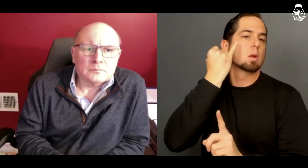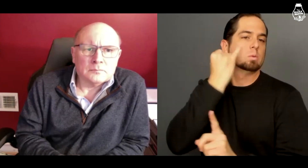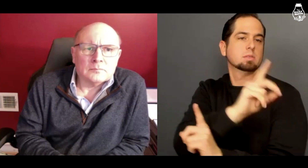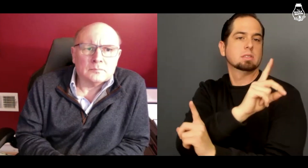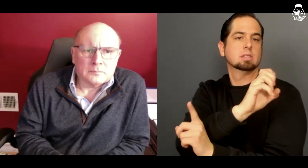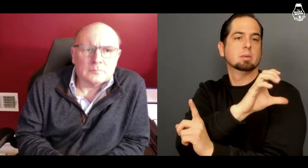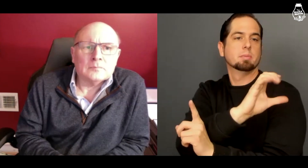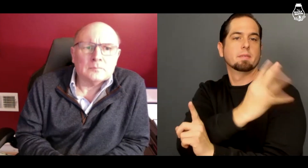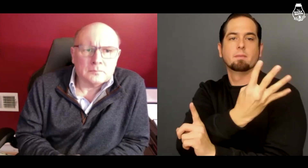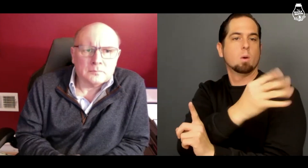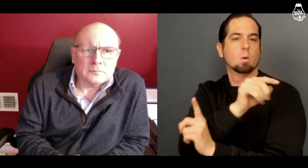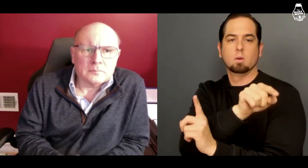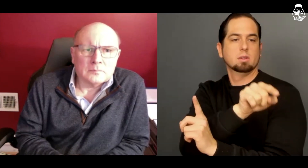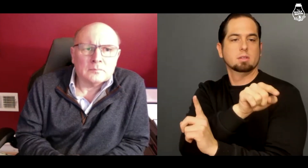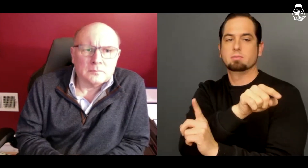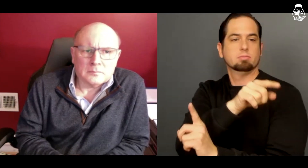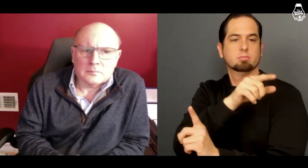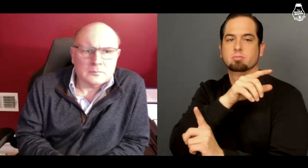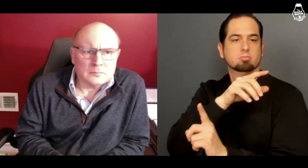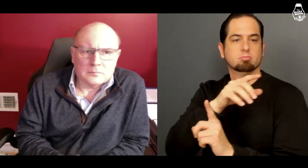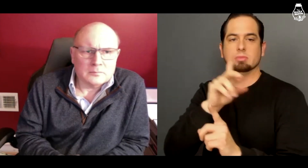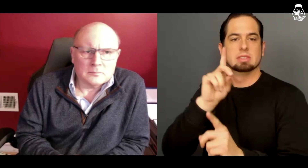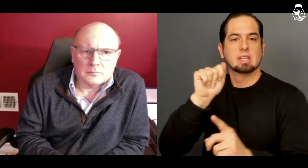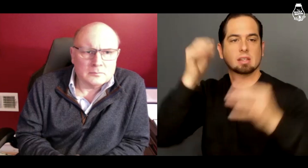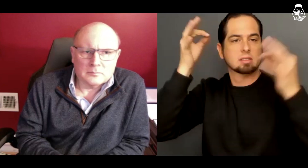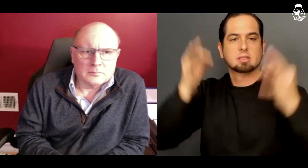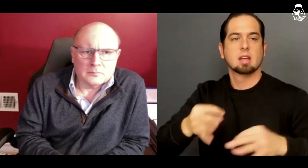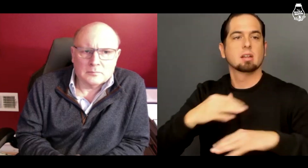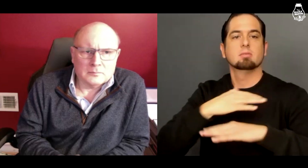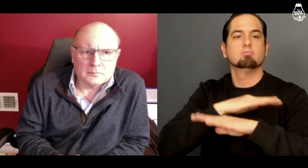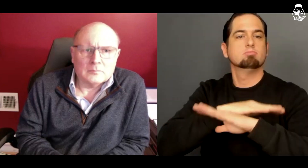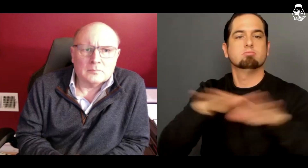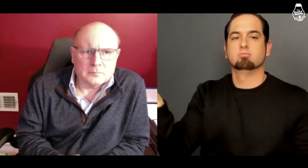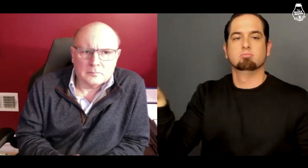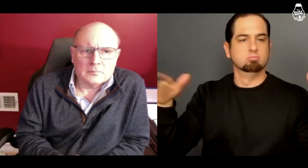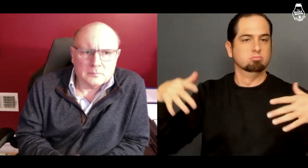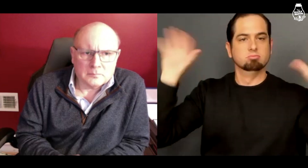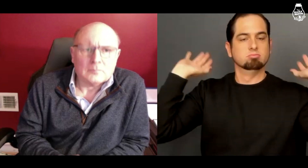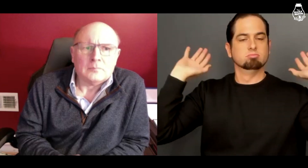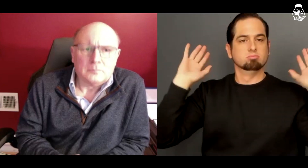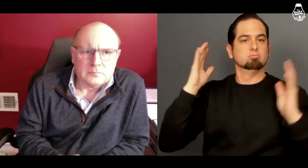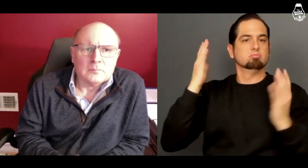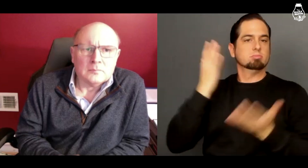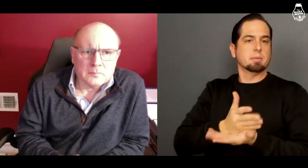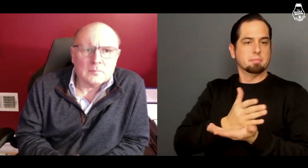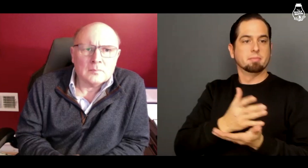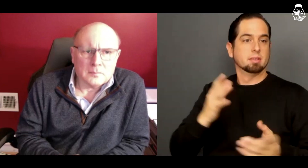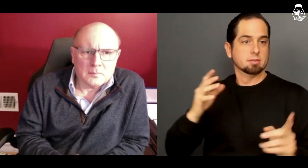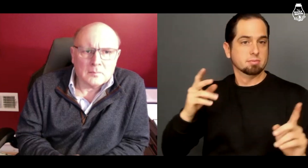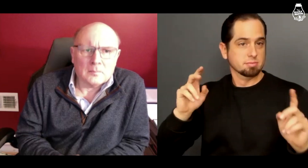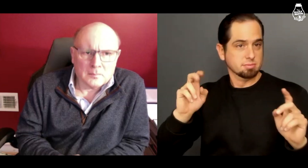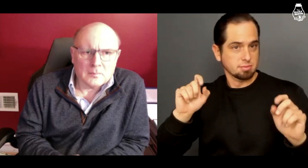Suppose on December 4, the DA decides to not retry the case.